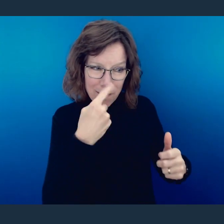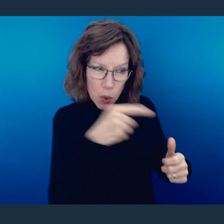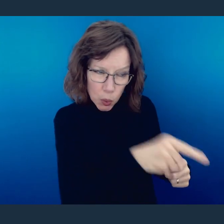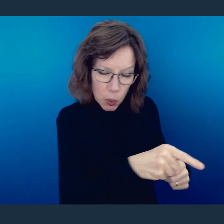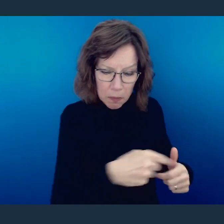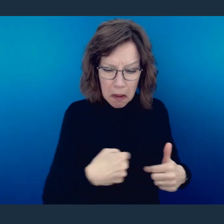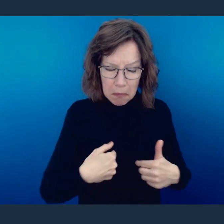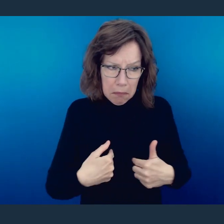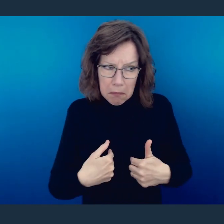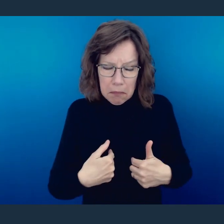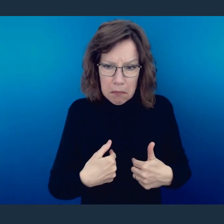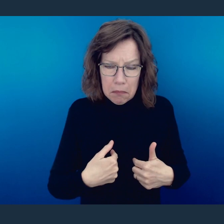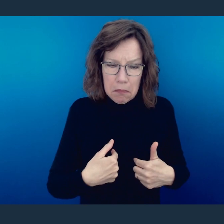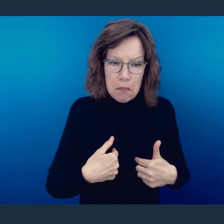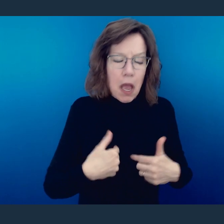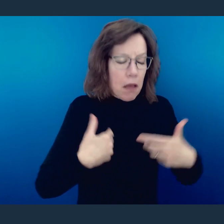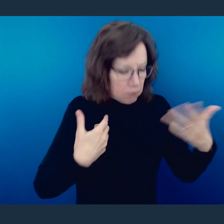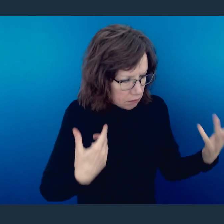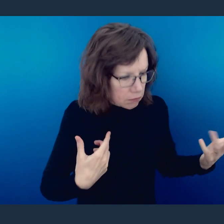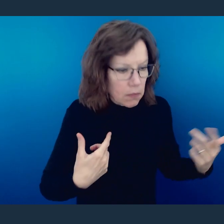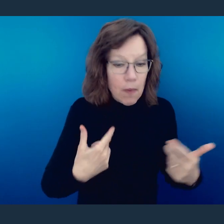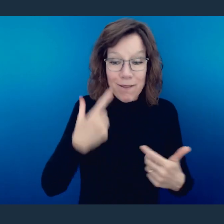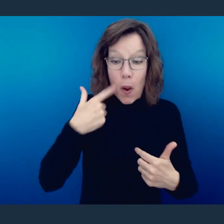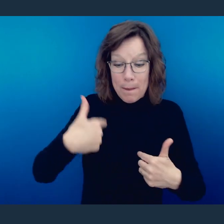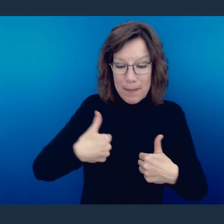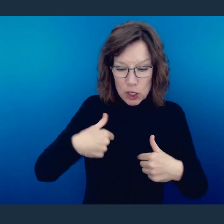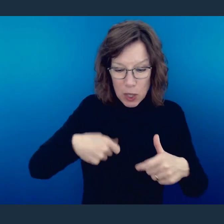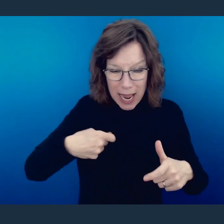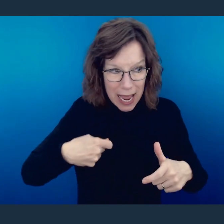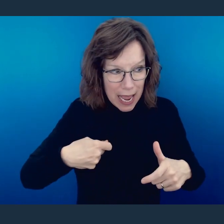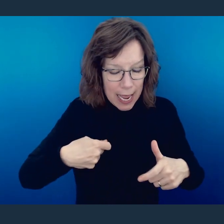be difficult. Meaning it may not be easy for you to give up something for the sake of someone